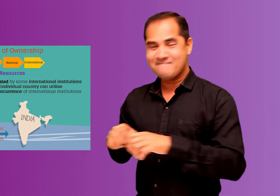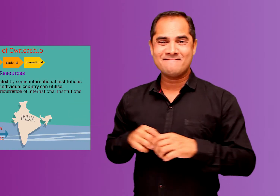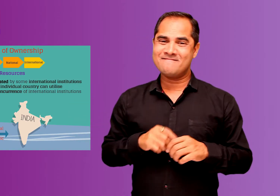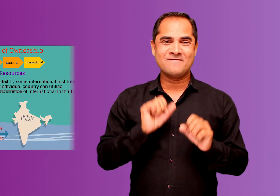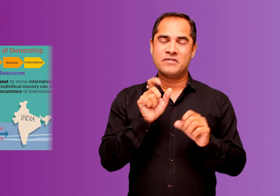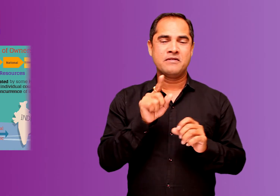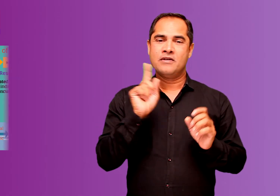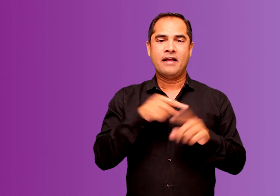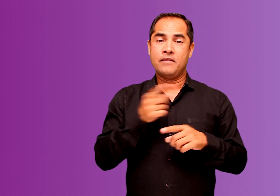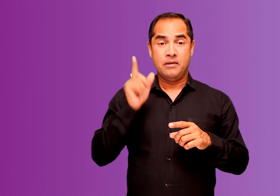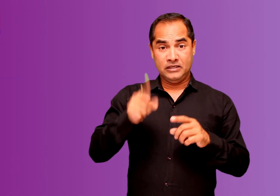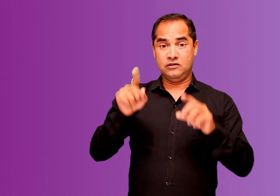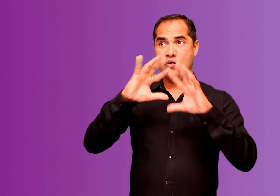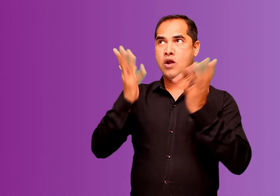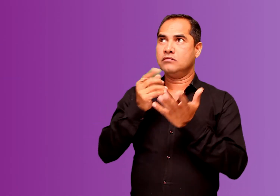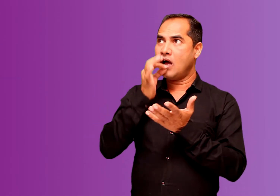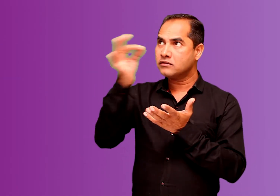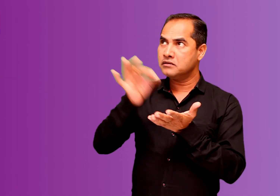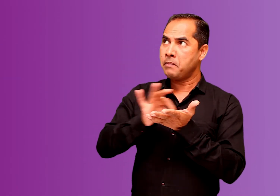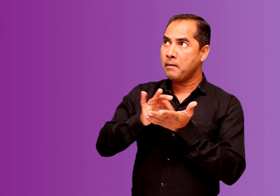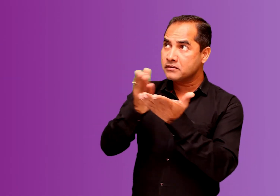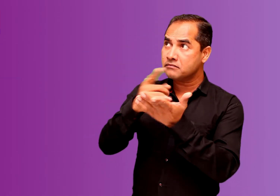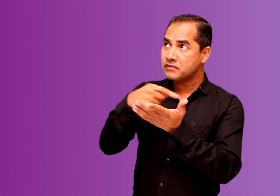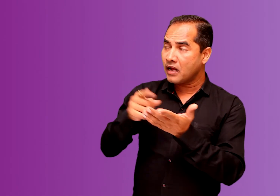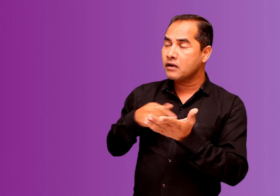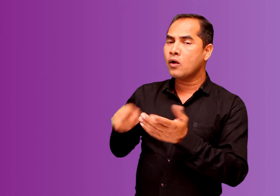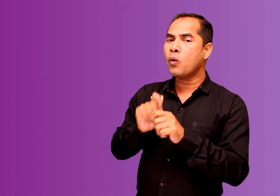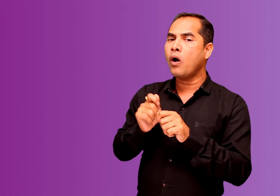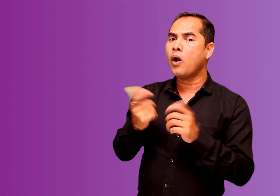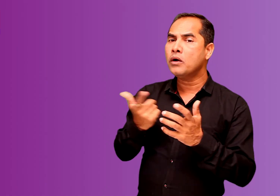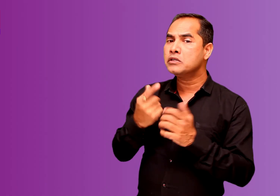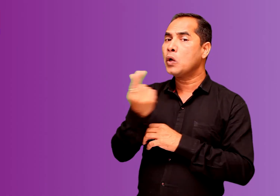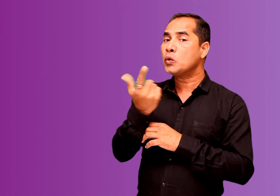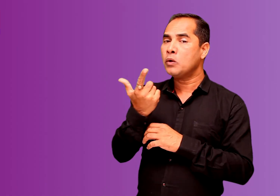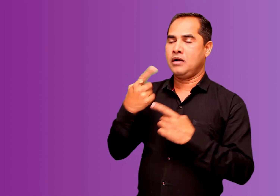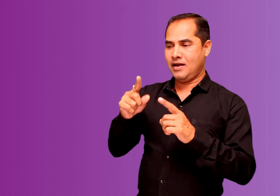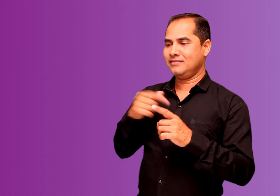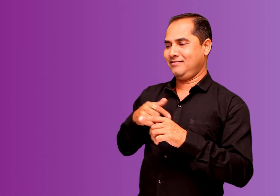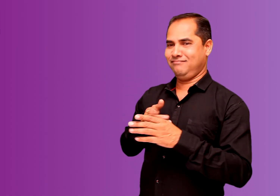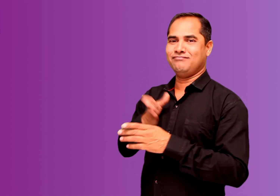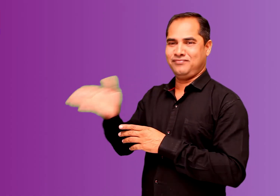without the permission of international institutions as they fall under